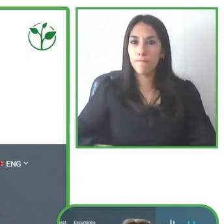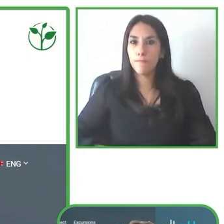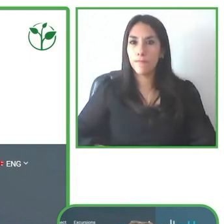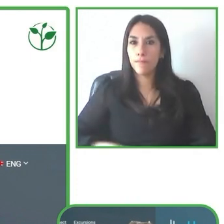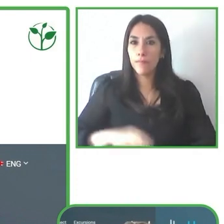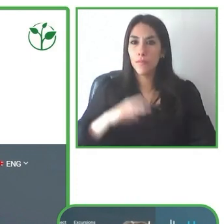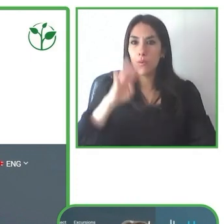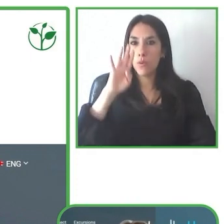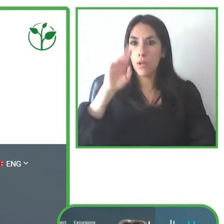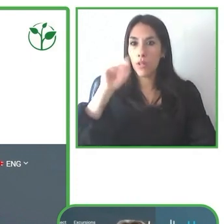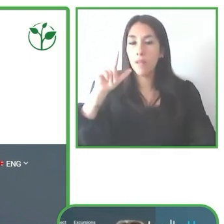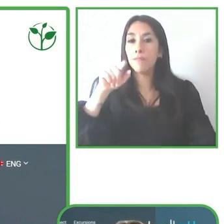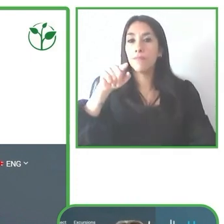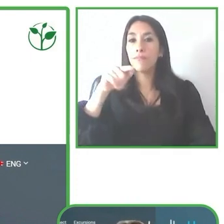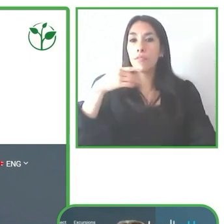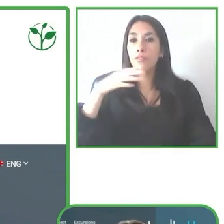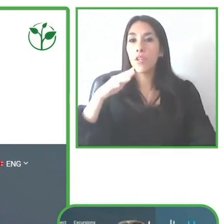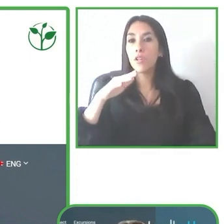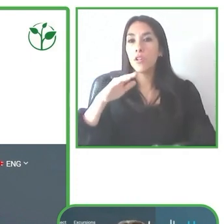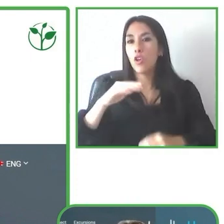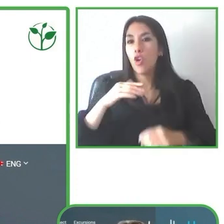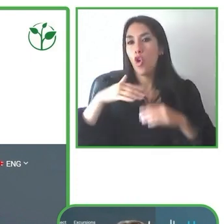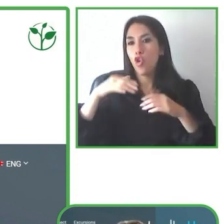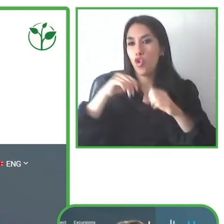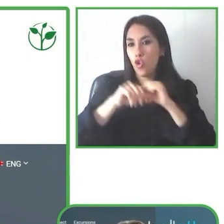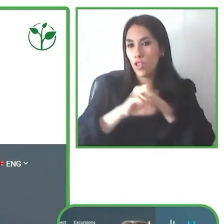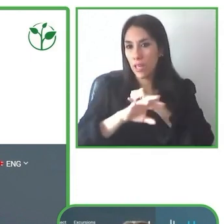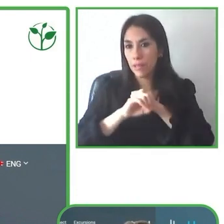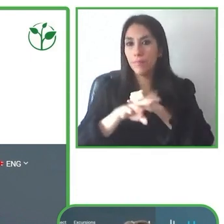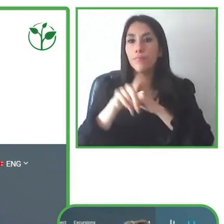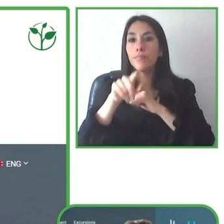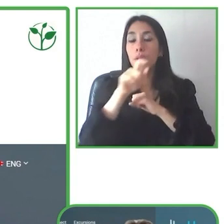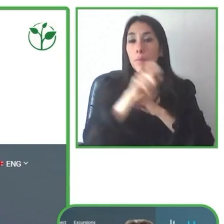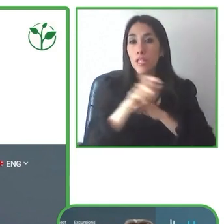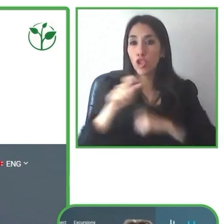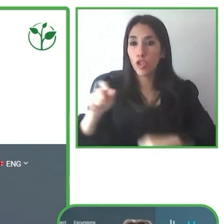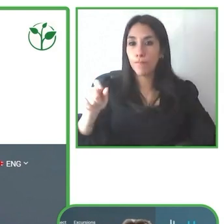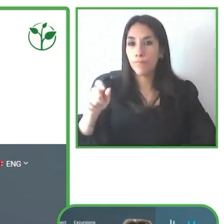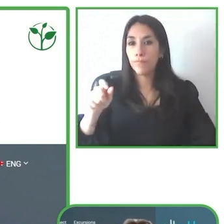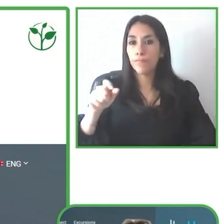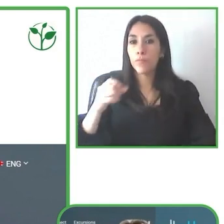One part of the platform is accessibility news